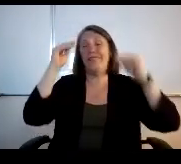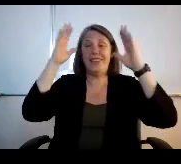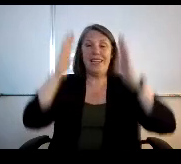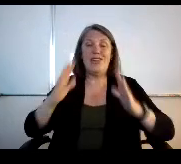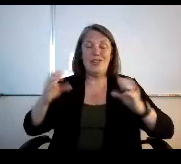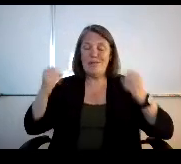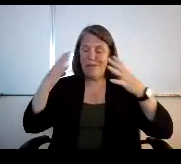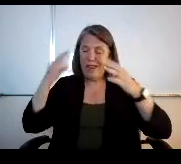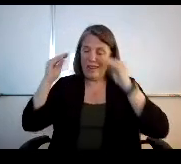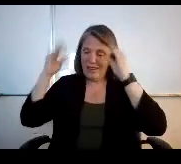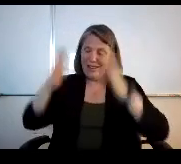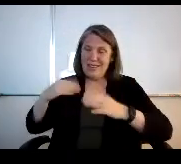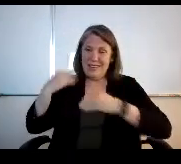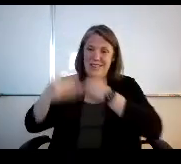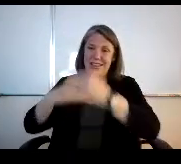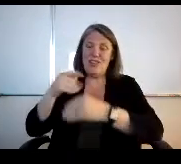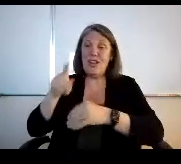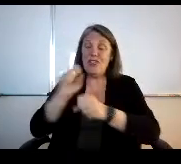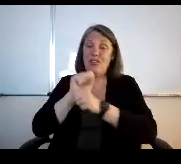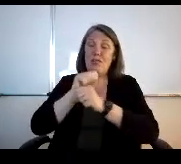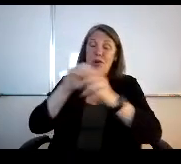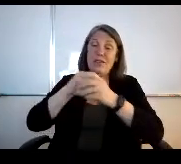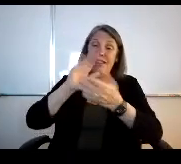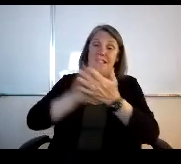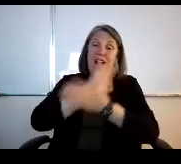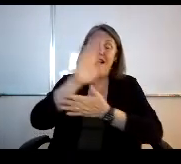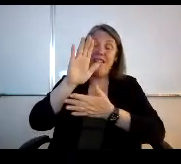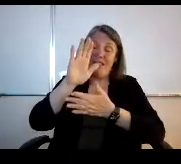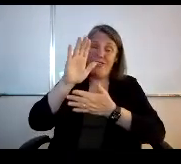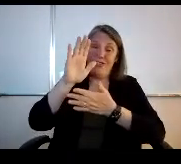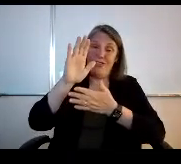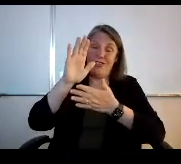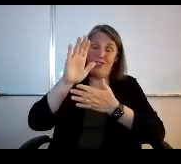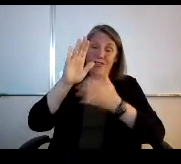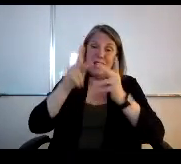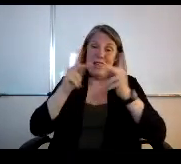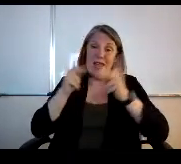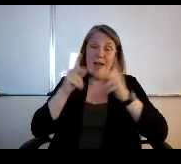long line of of teachers and and she works in in a postsecondary place